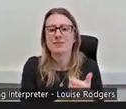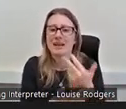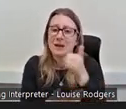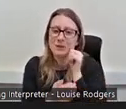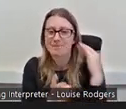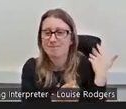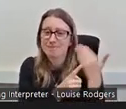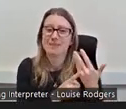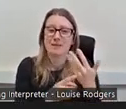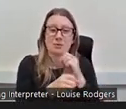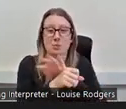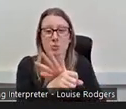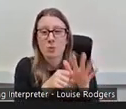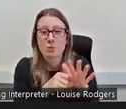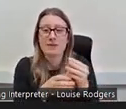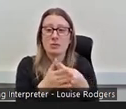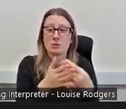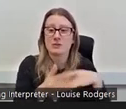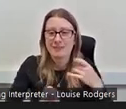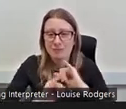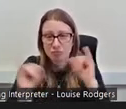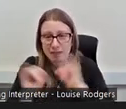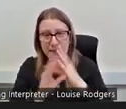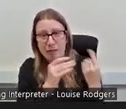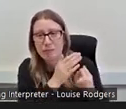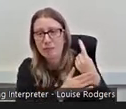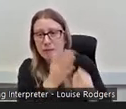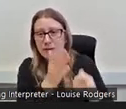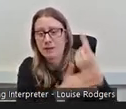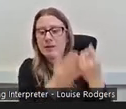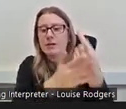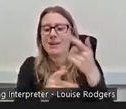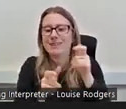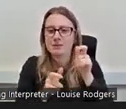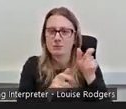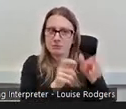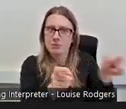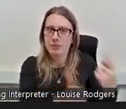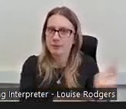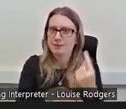the cost of living crisis and it's people who identify as working class that are, you know,